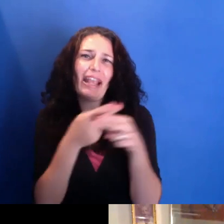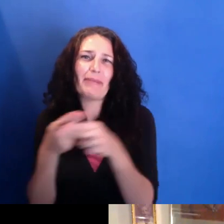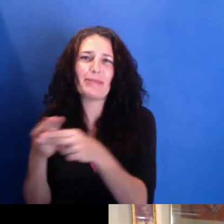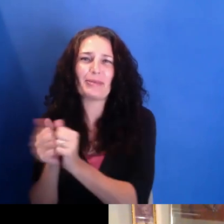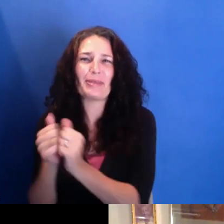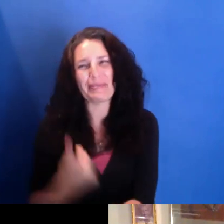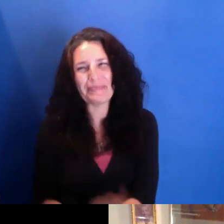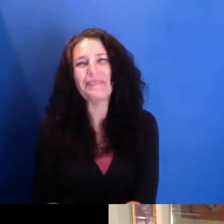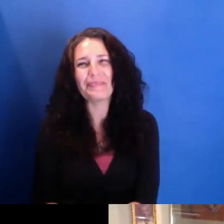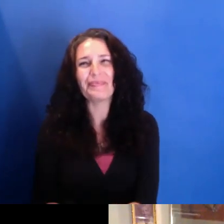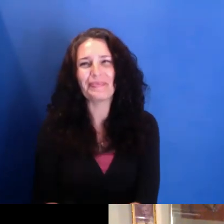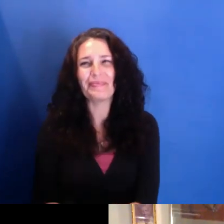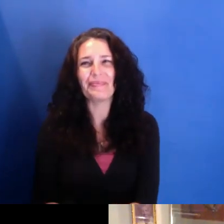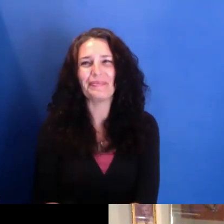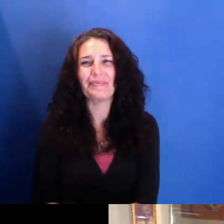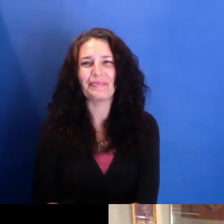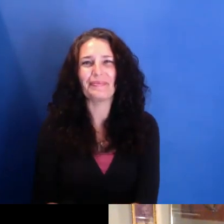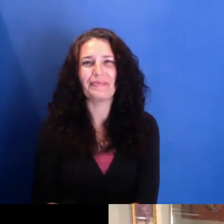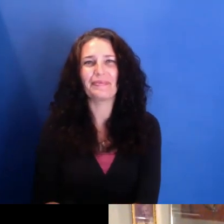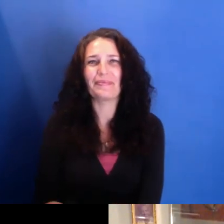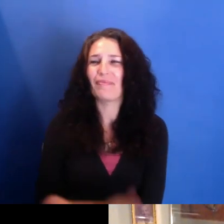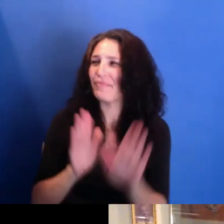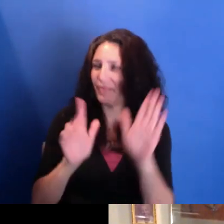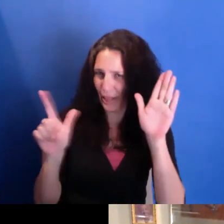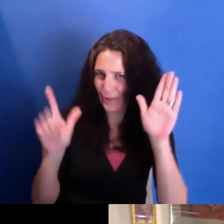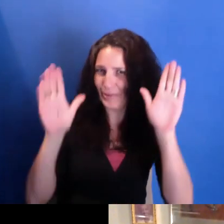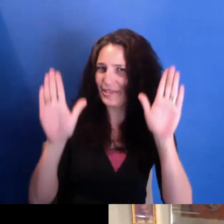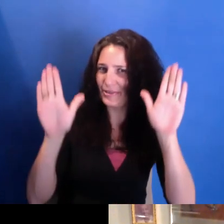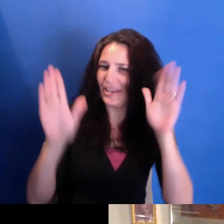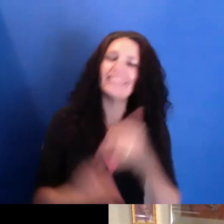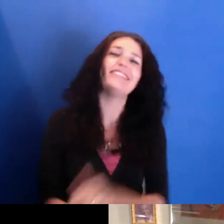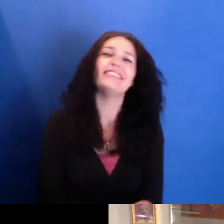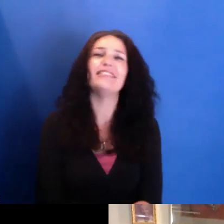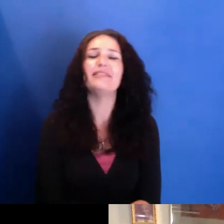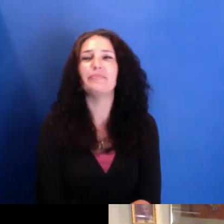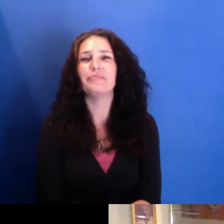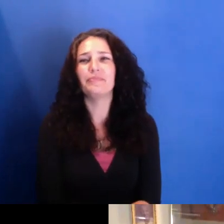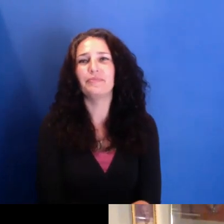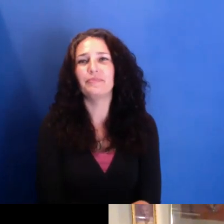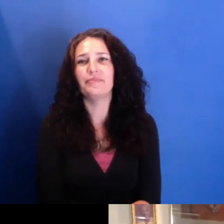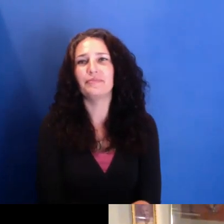Yeah. Great. Great. Thanks. So, but, yeah, so I--